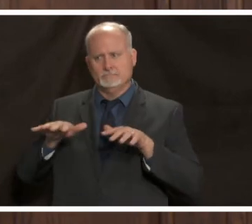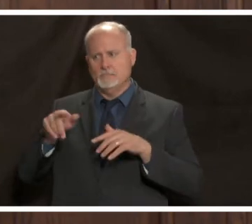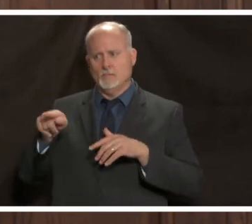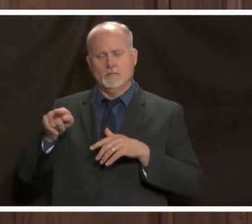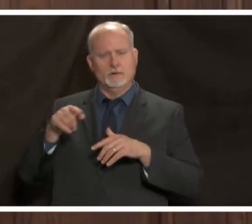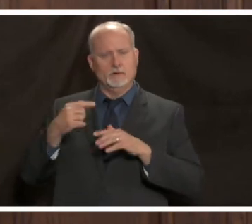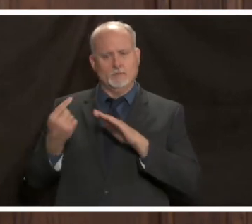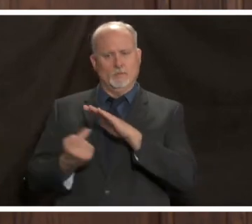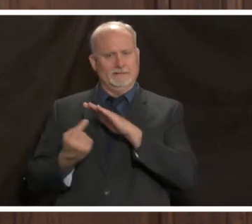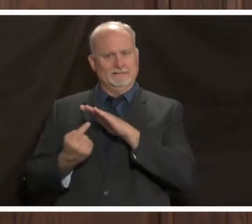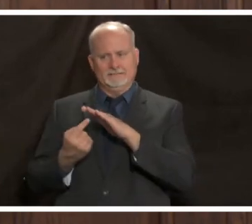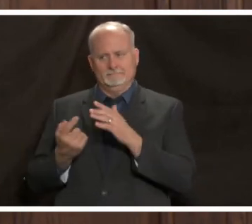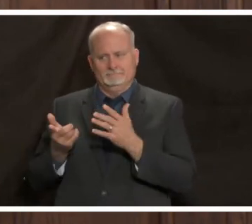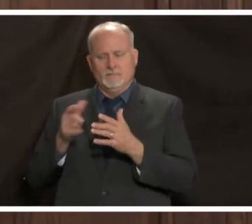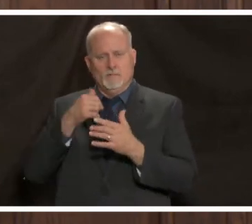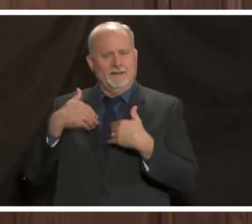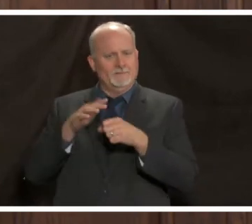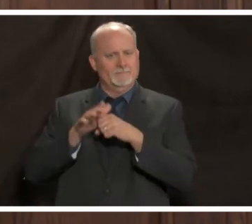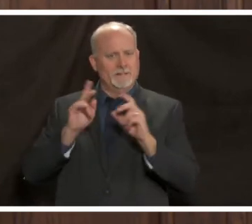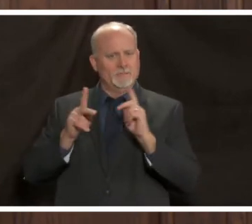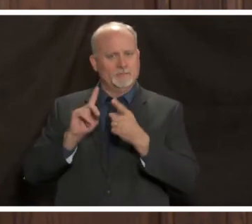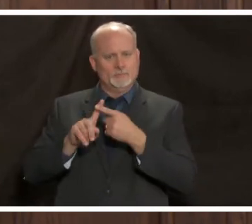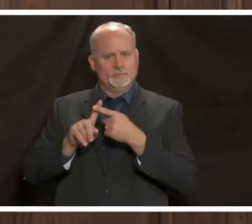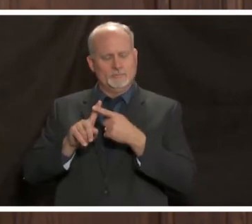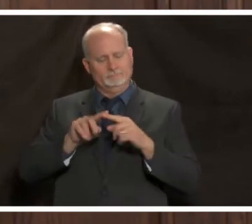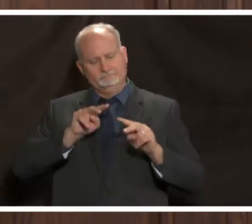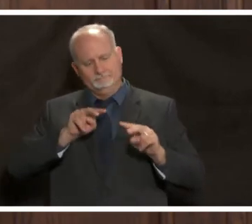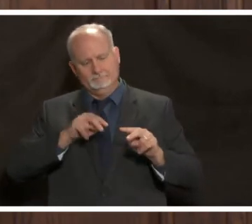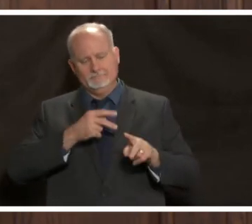and they simply don't have the people they need to continue running the school